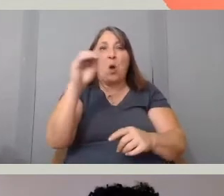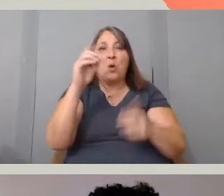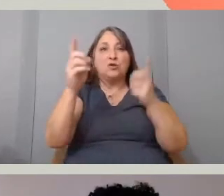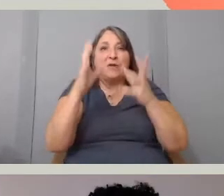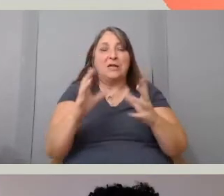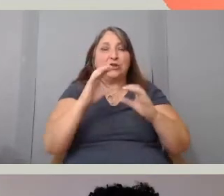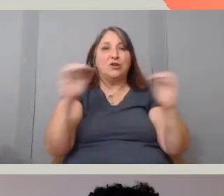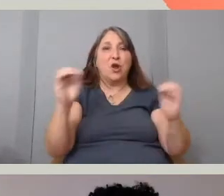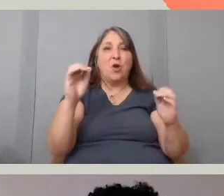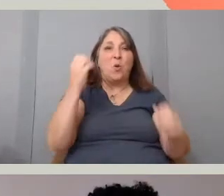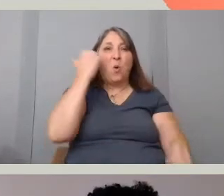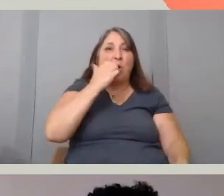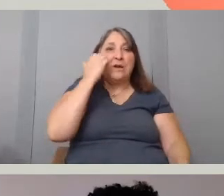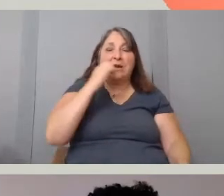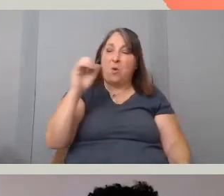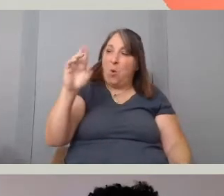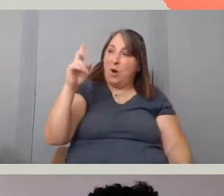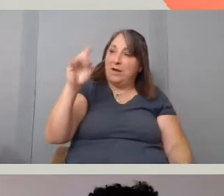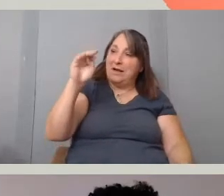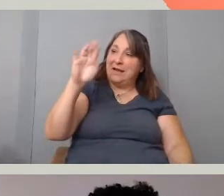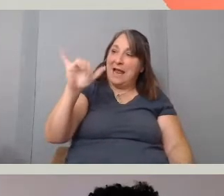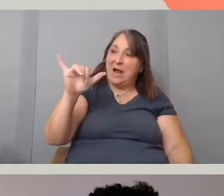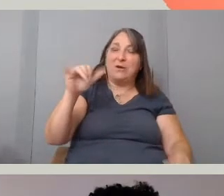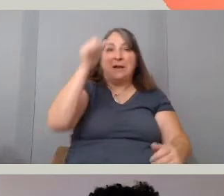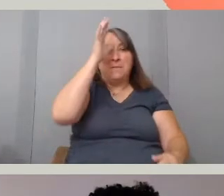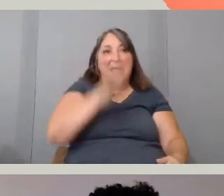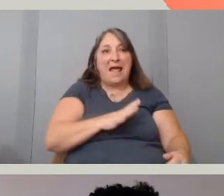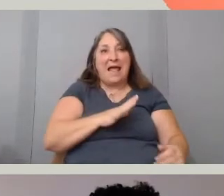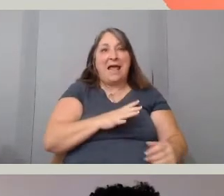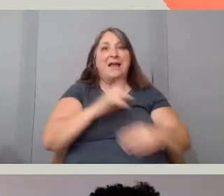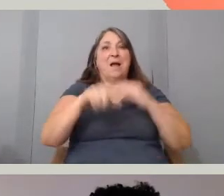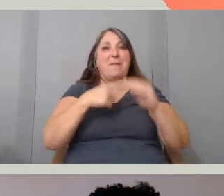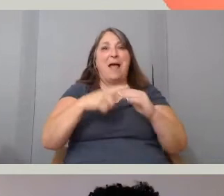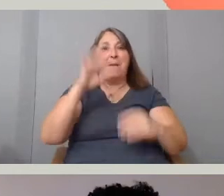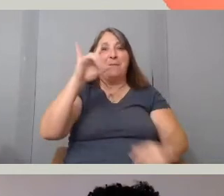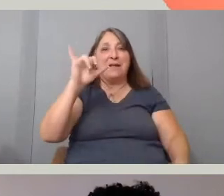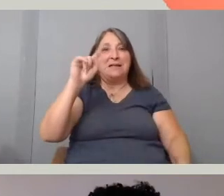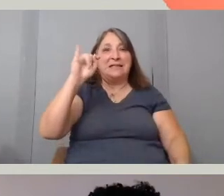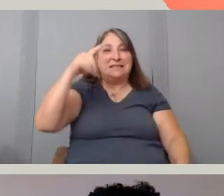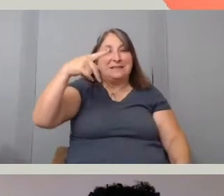a feature length documentary about jazz musician Billy Tipton, which just world premiered